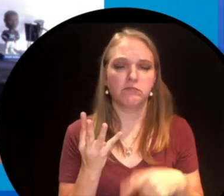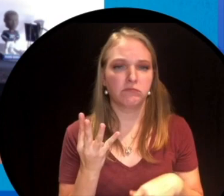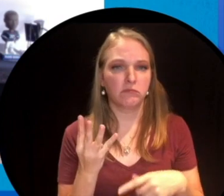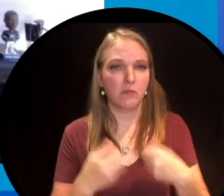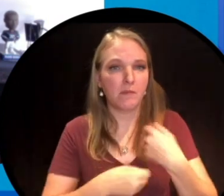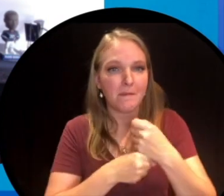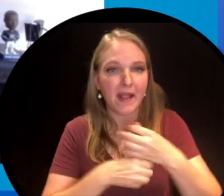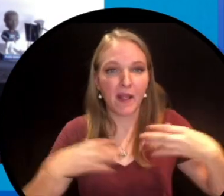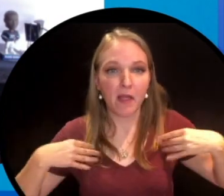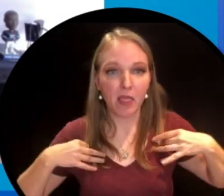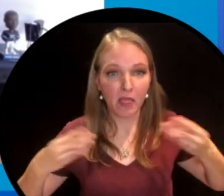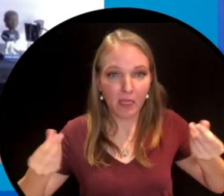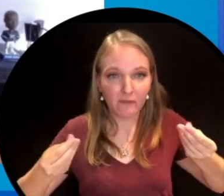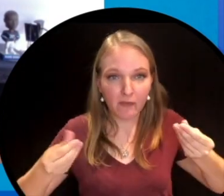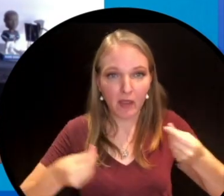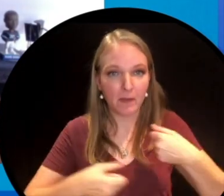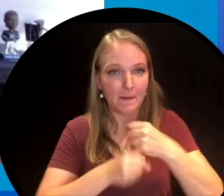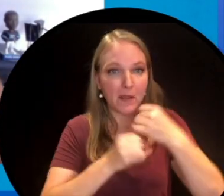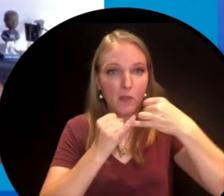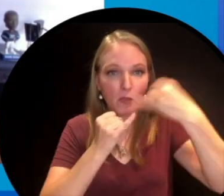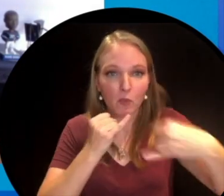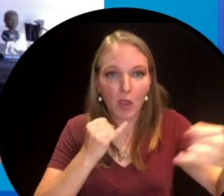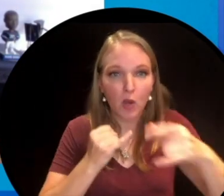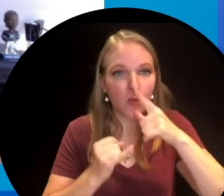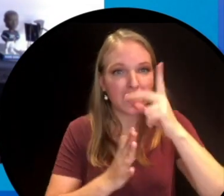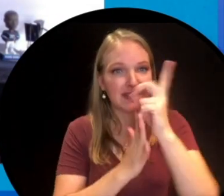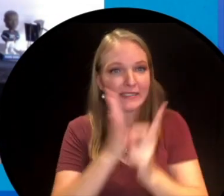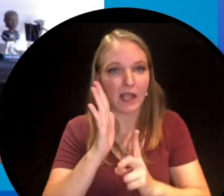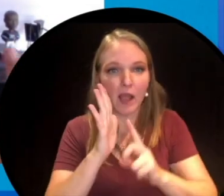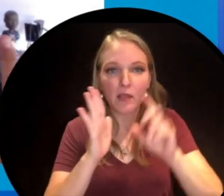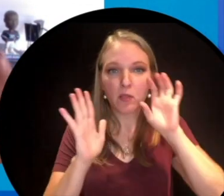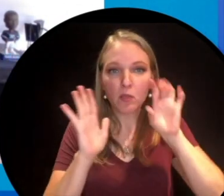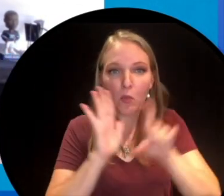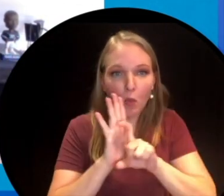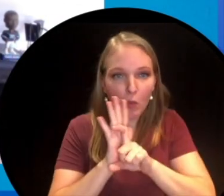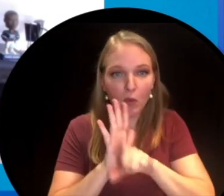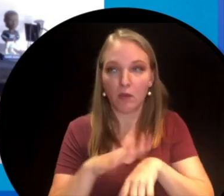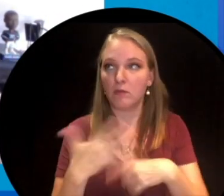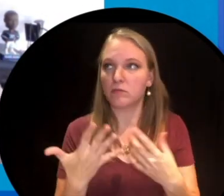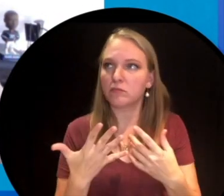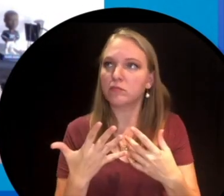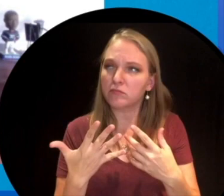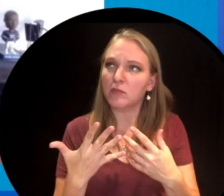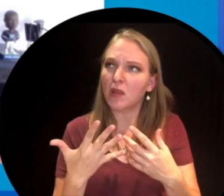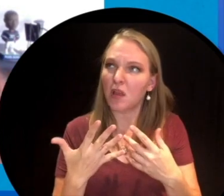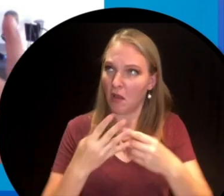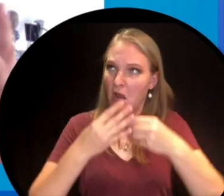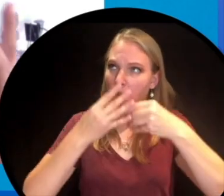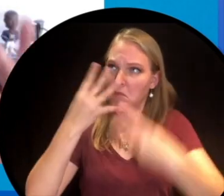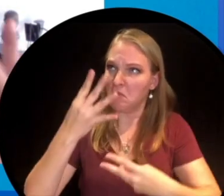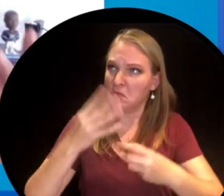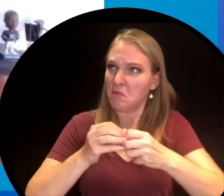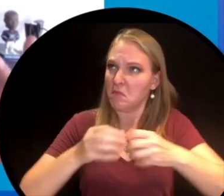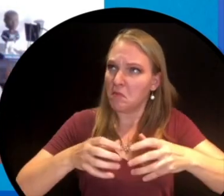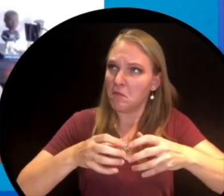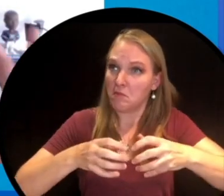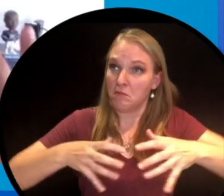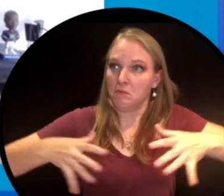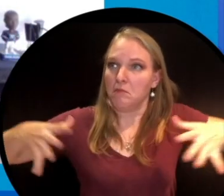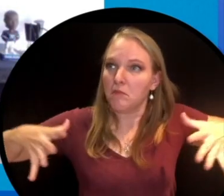there's the people who make the thread. There's the people who design the logo but then you have to think about so it could be dozens. But then you have to think well actually it could be thousands